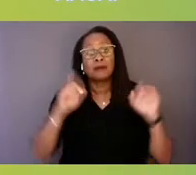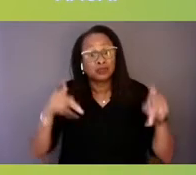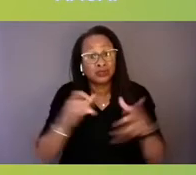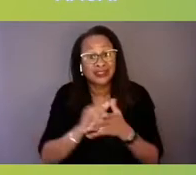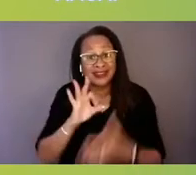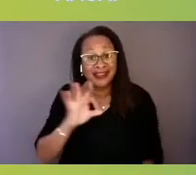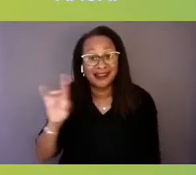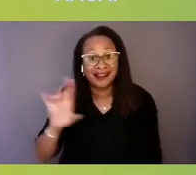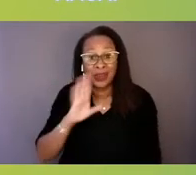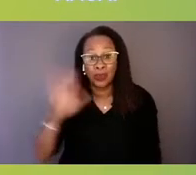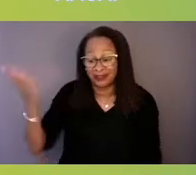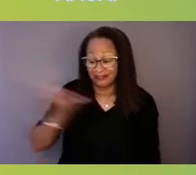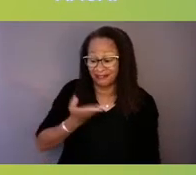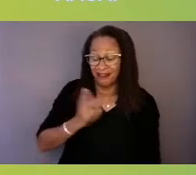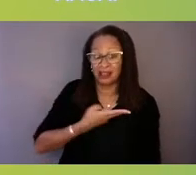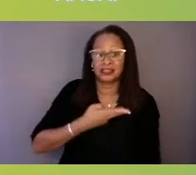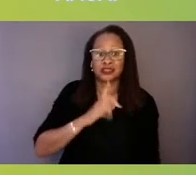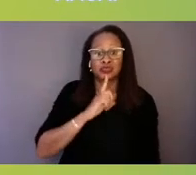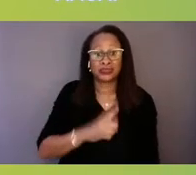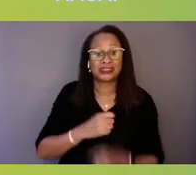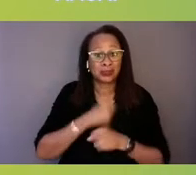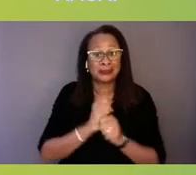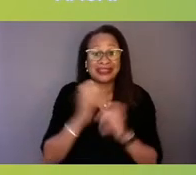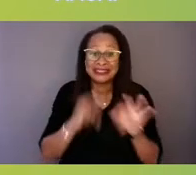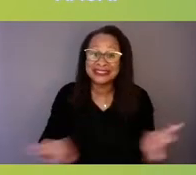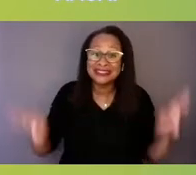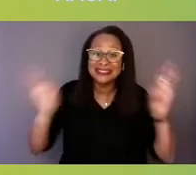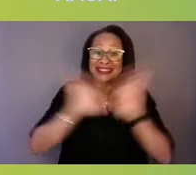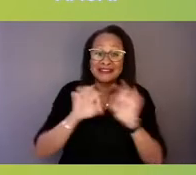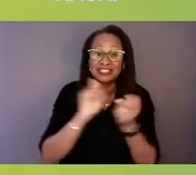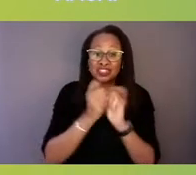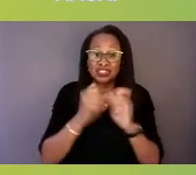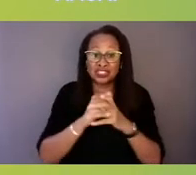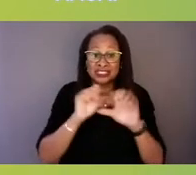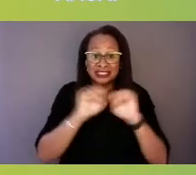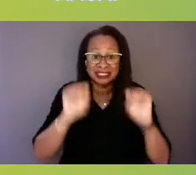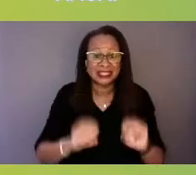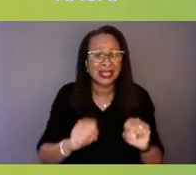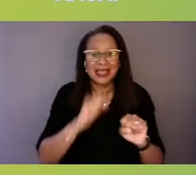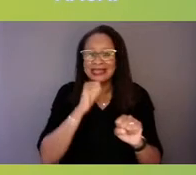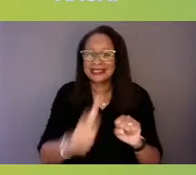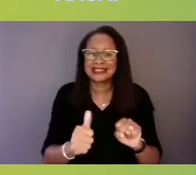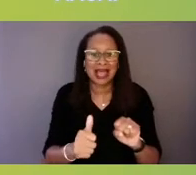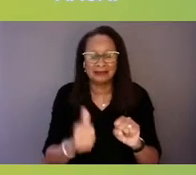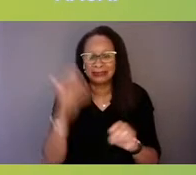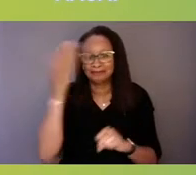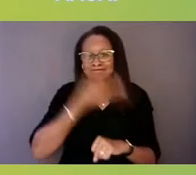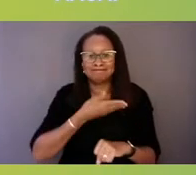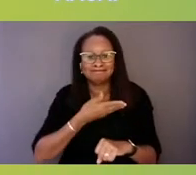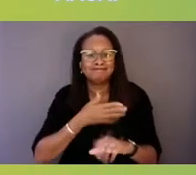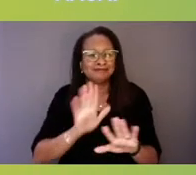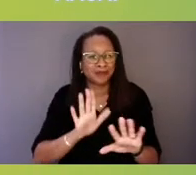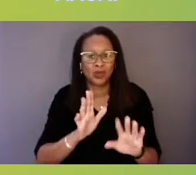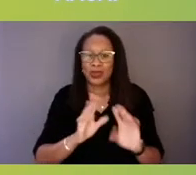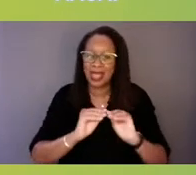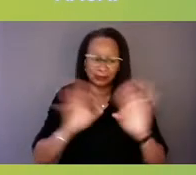to make really, really significant changes in the system has not gone unnoticed, and we are very, very focused